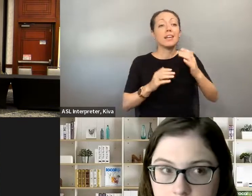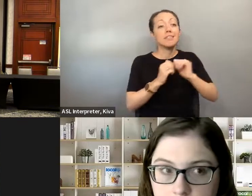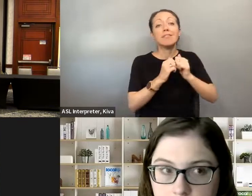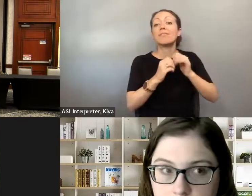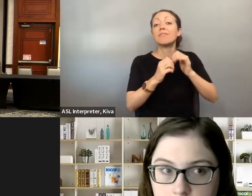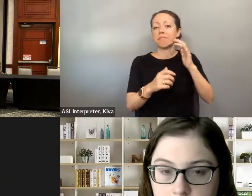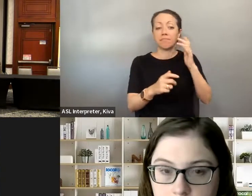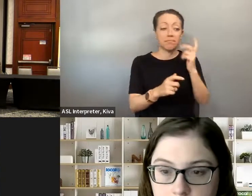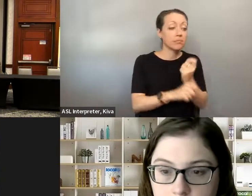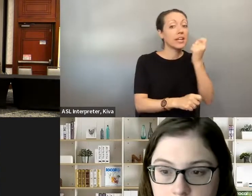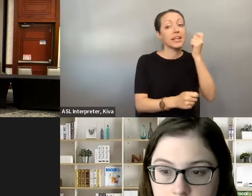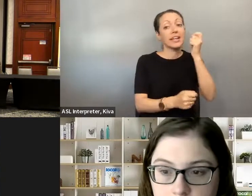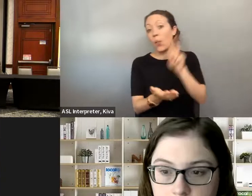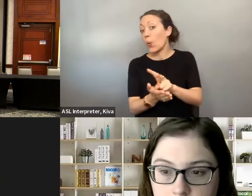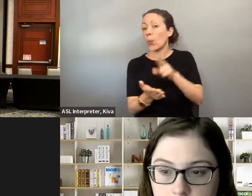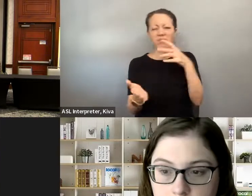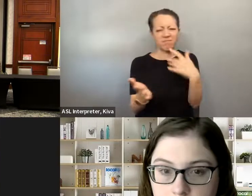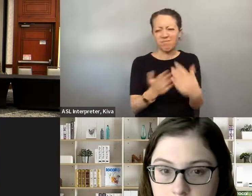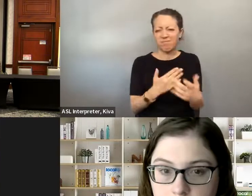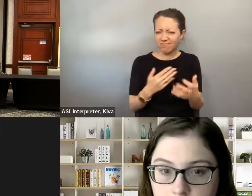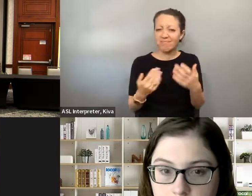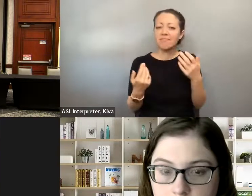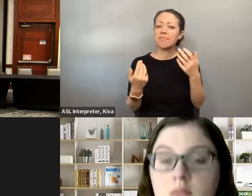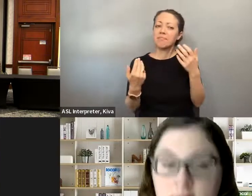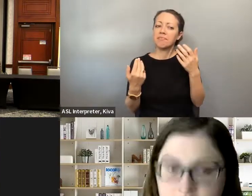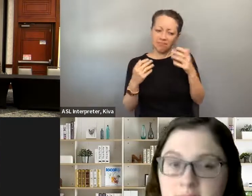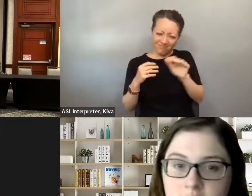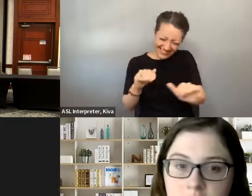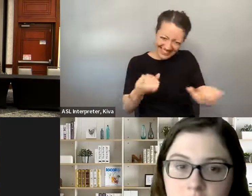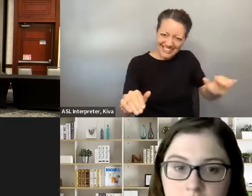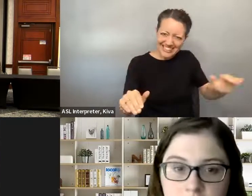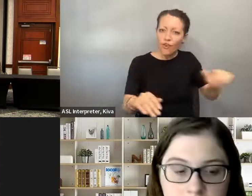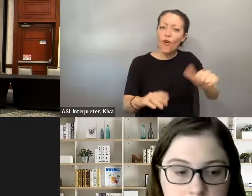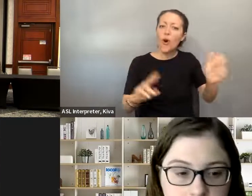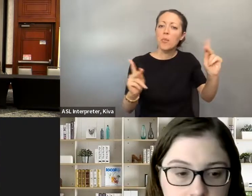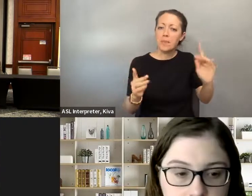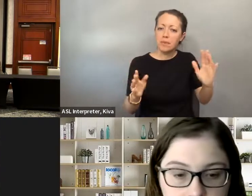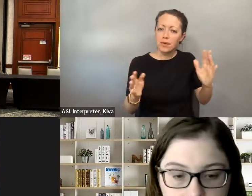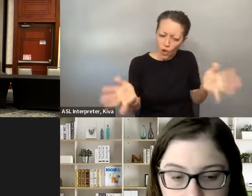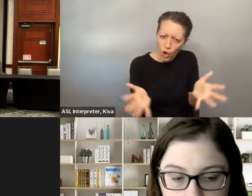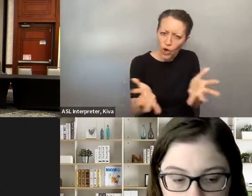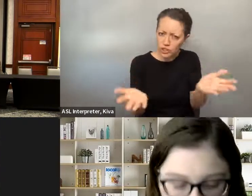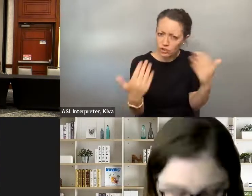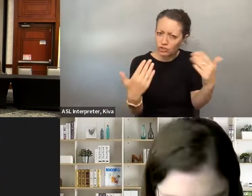You're learning from them. I think it was very beneficial to volunteer and work with the person that was already in office, and that taught me a lot about what and what all of the things I needed to learn and at least it had a person that I could reach out to and then once you have run out to and then matter whether what what what happened? But again being able to reach out and mentor others, I think that's really important.